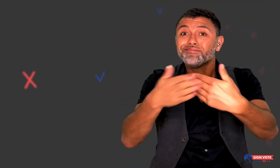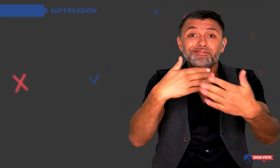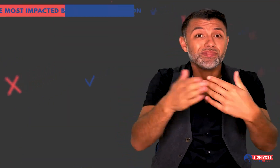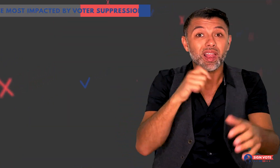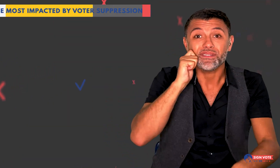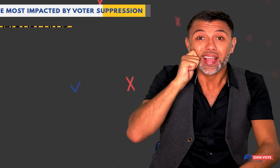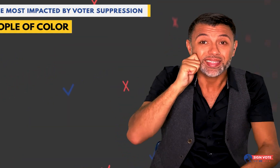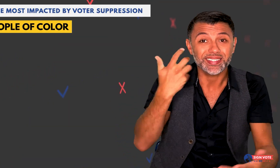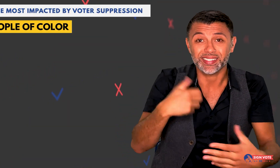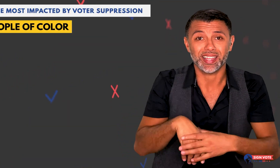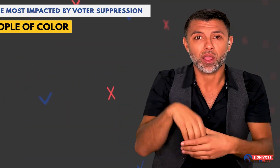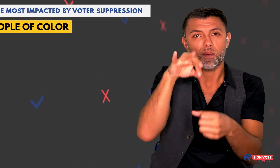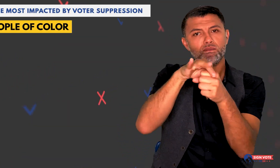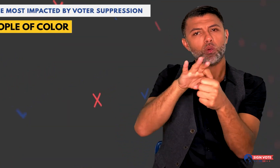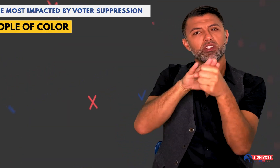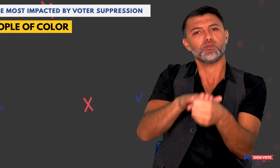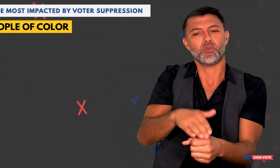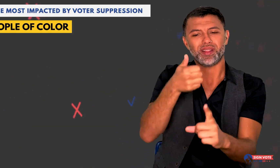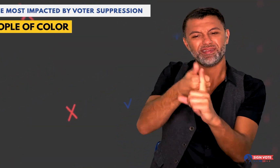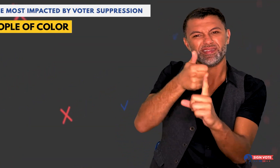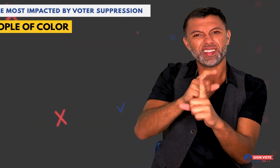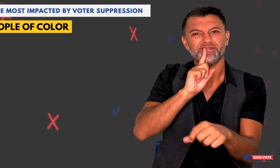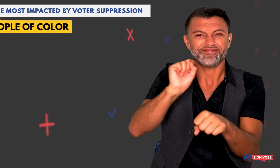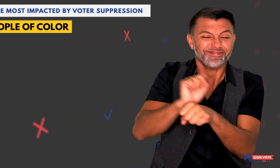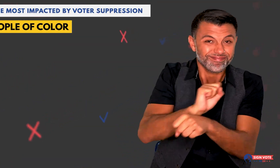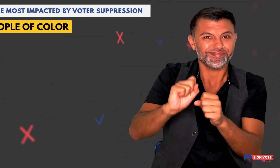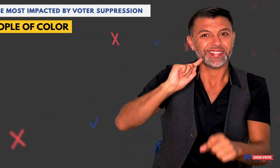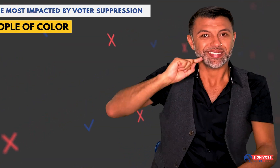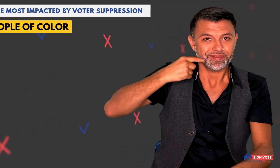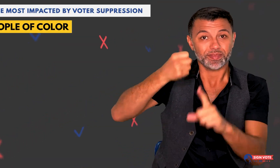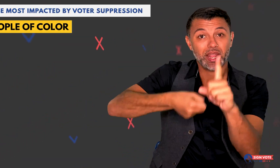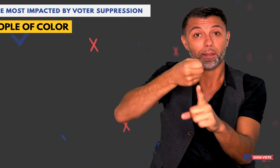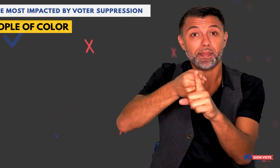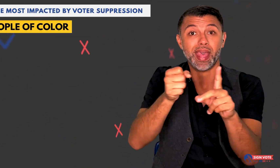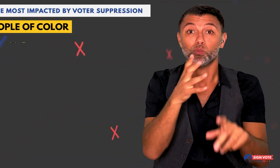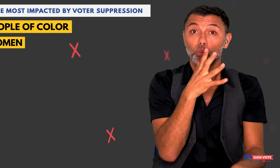Outside of race, voter suppression seriously impacts